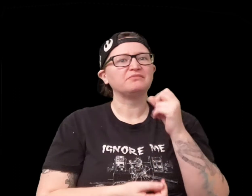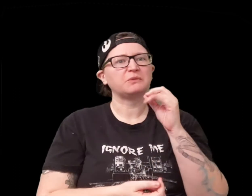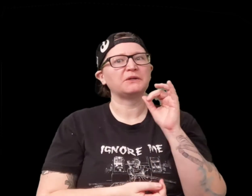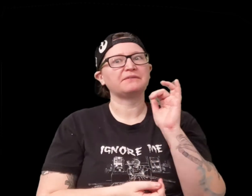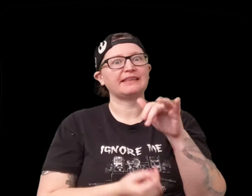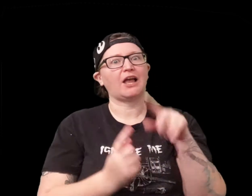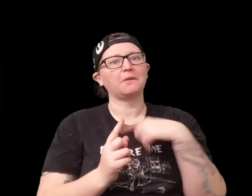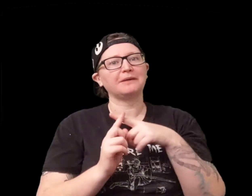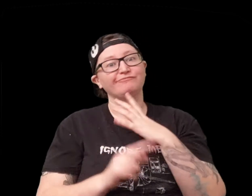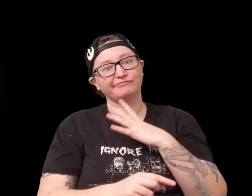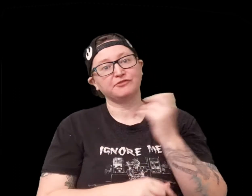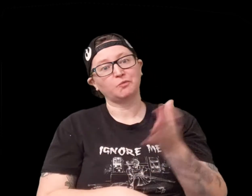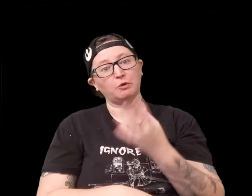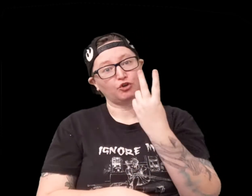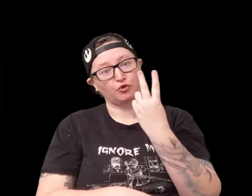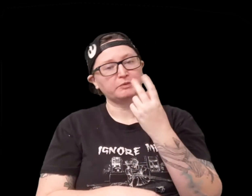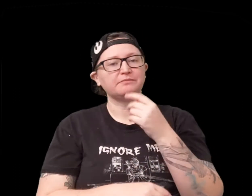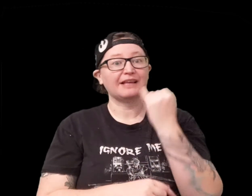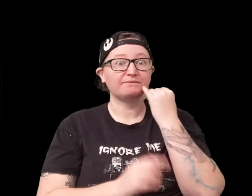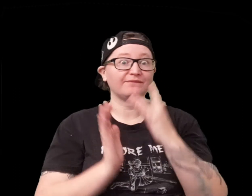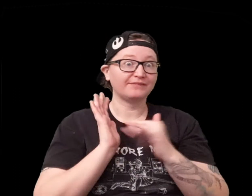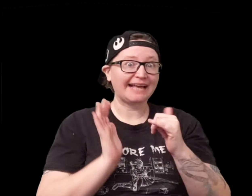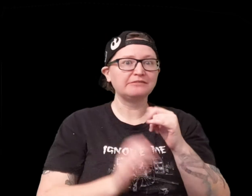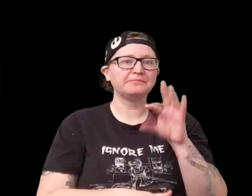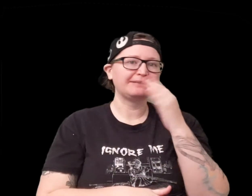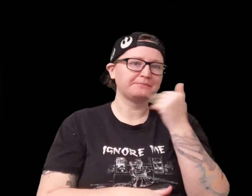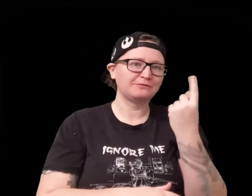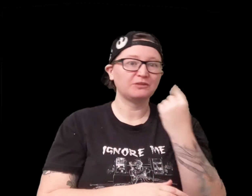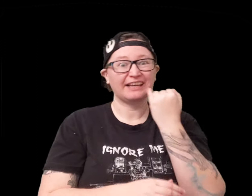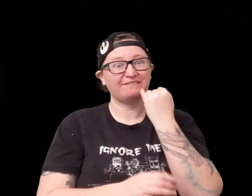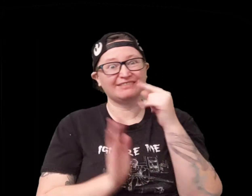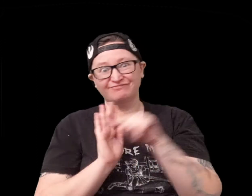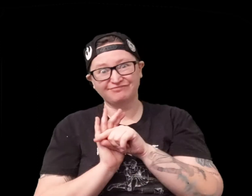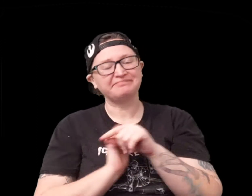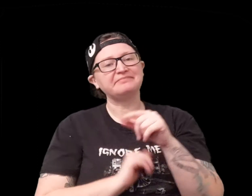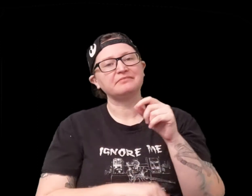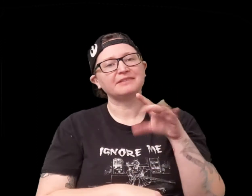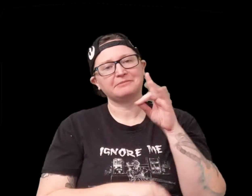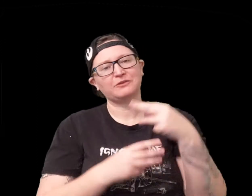disadvantages and that's when you roll two if you get an advantage that means good if it's